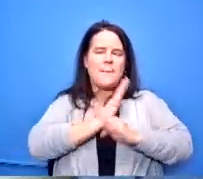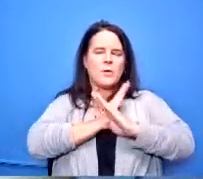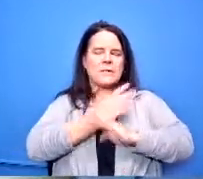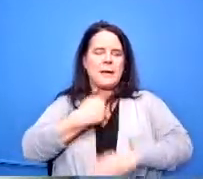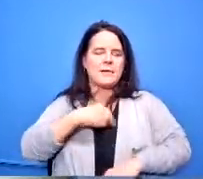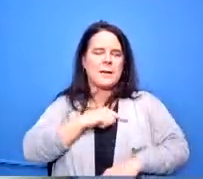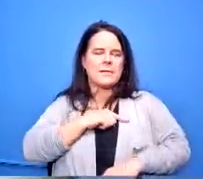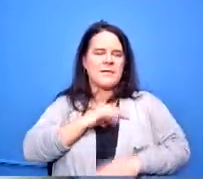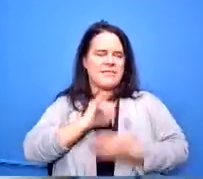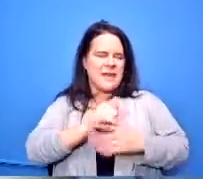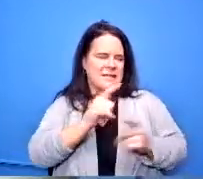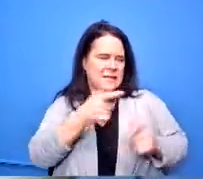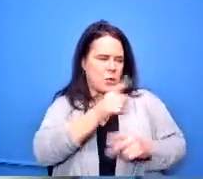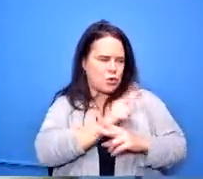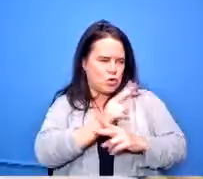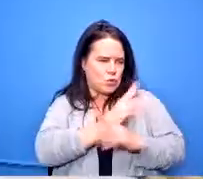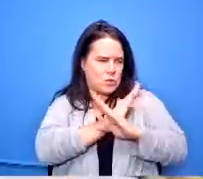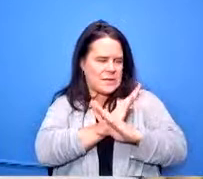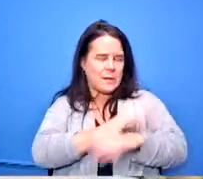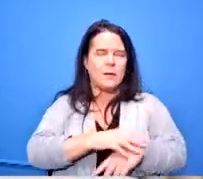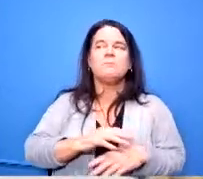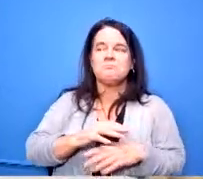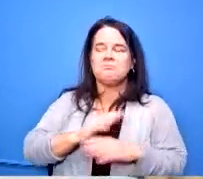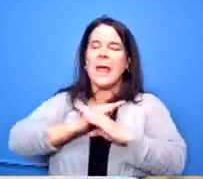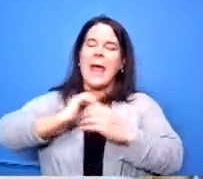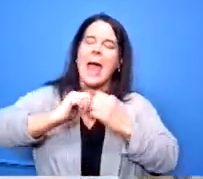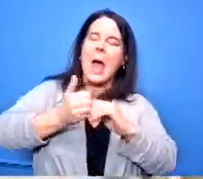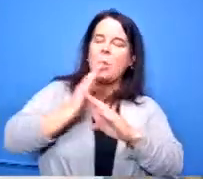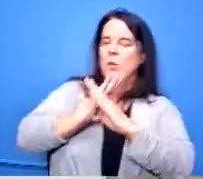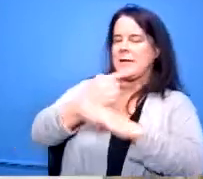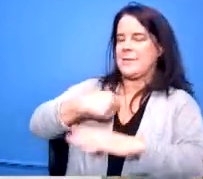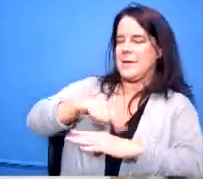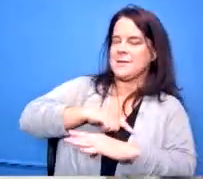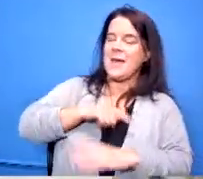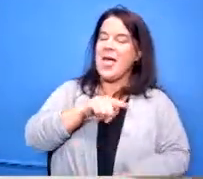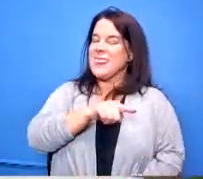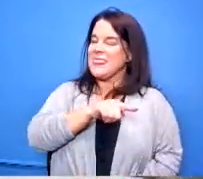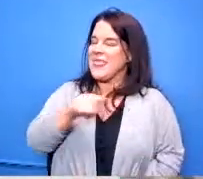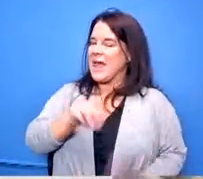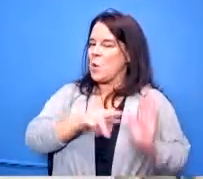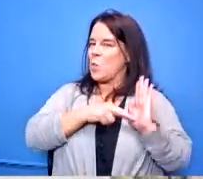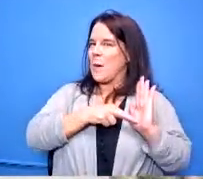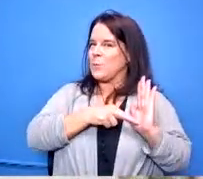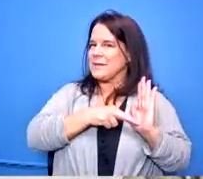how they protect us is is they represent us so we internally don't have to have somebody who's